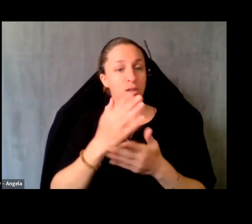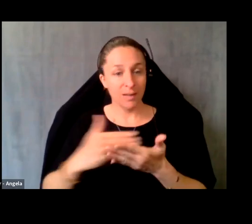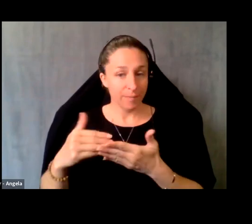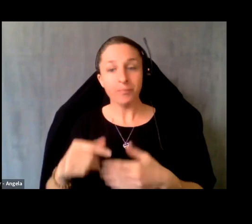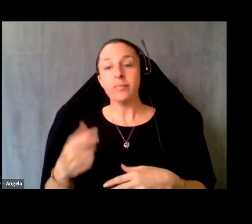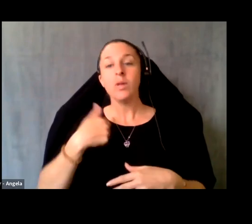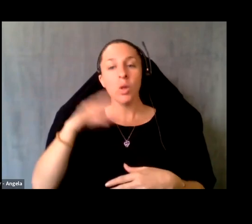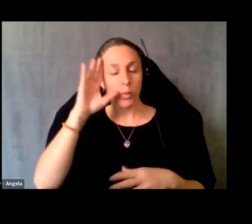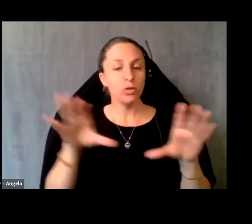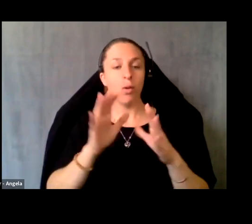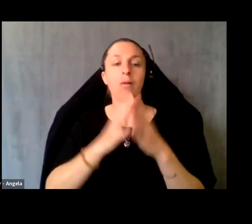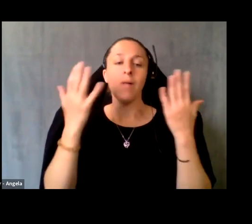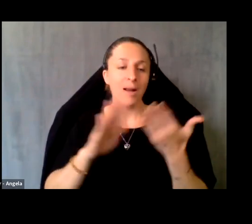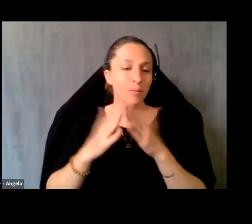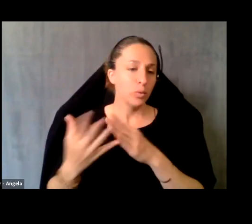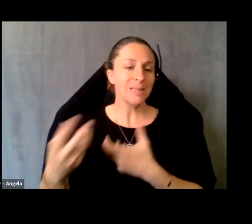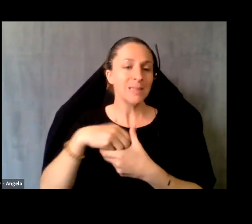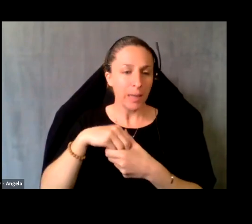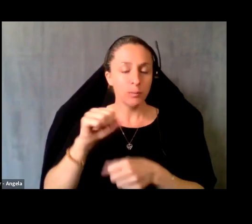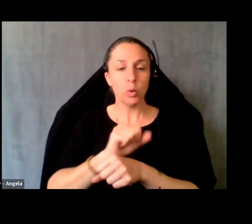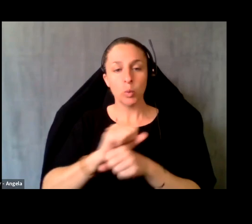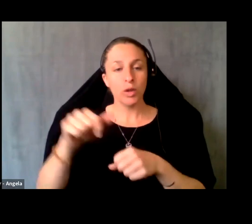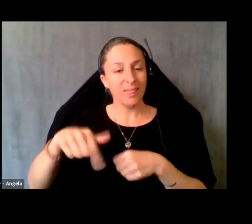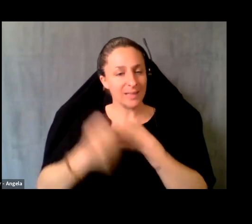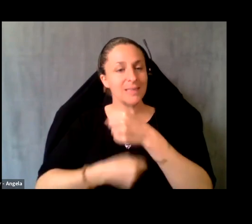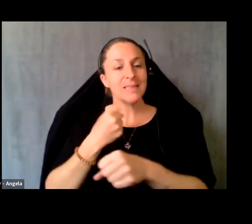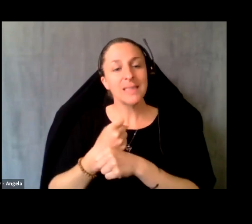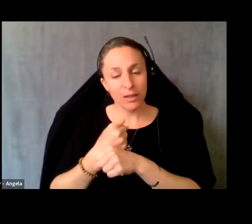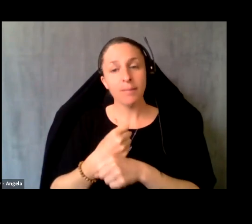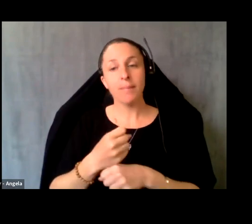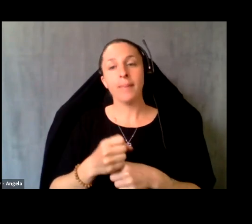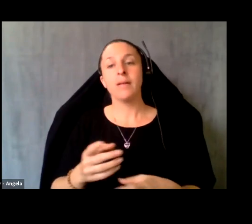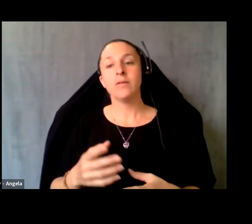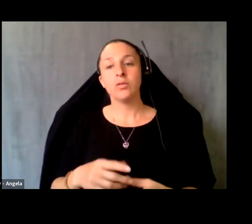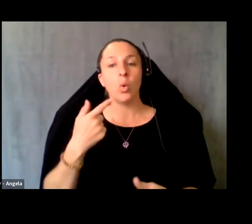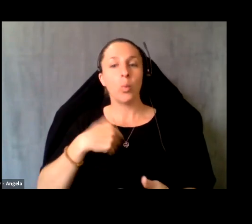will be doing a lot of community engagement work this this year to validate what we have found,